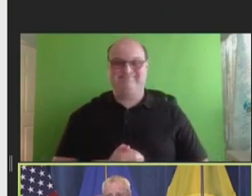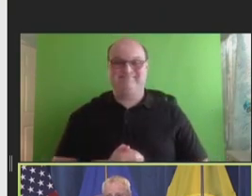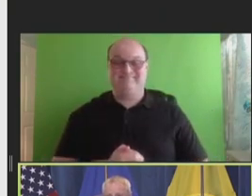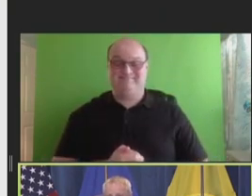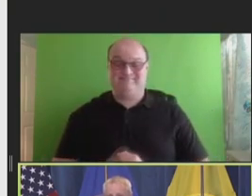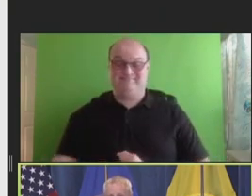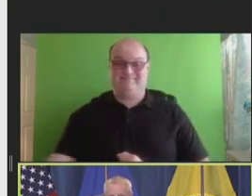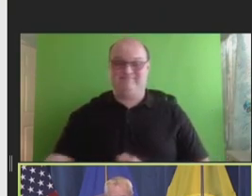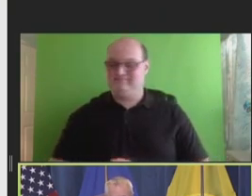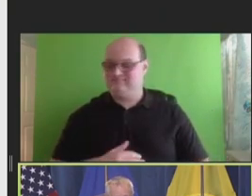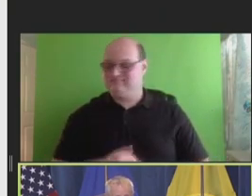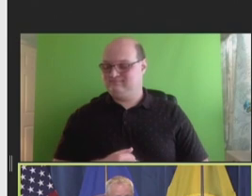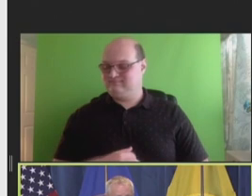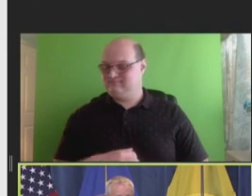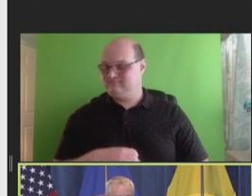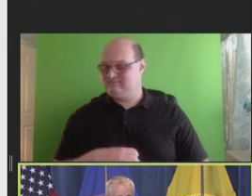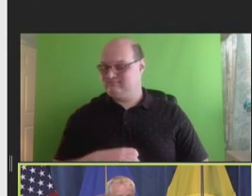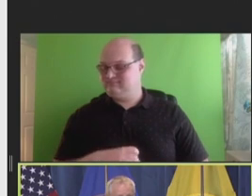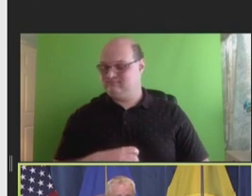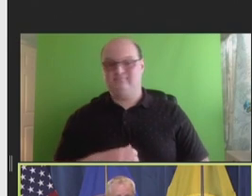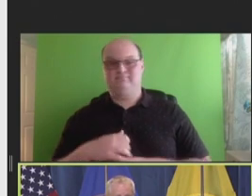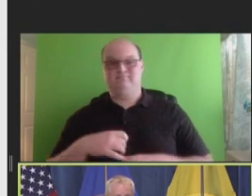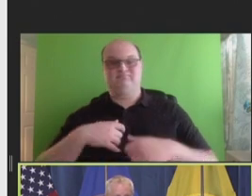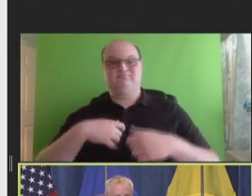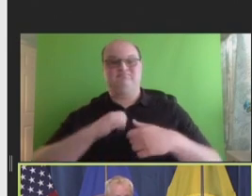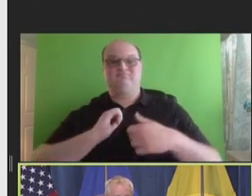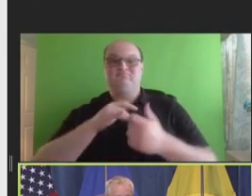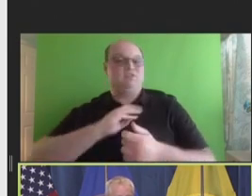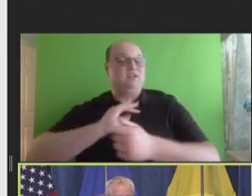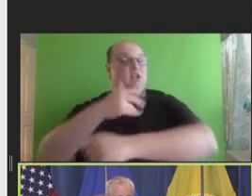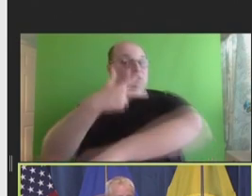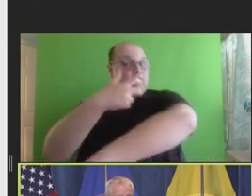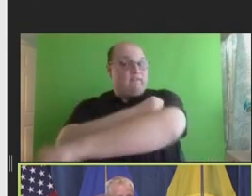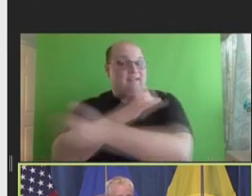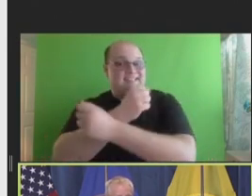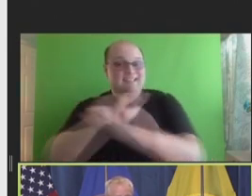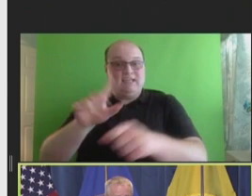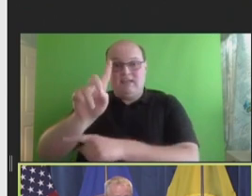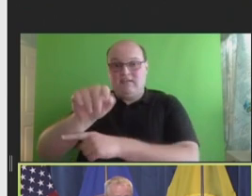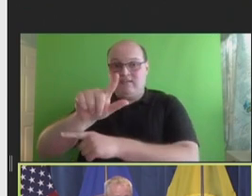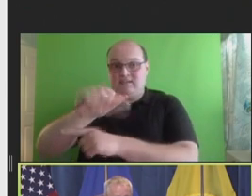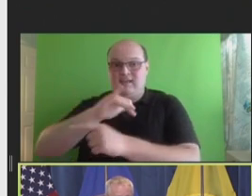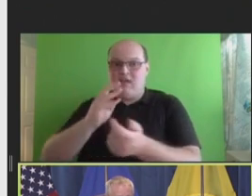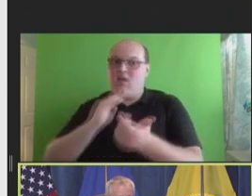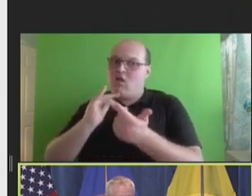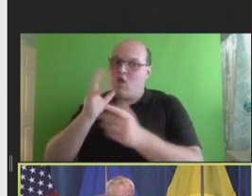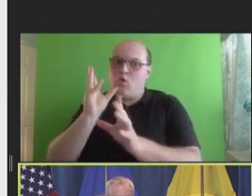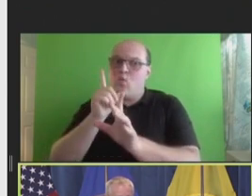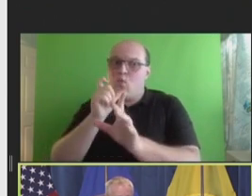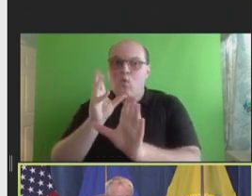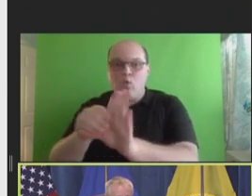thank all of the contributors of Vaccine Safety Data from the CDC's Immunization Safety Office,